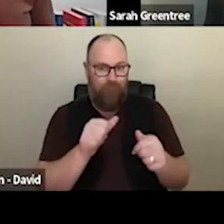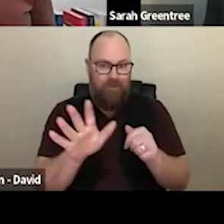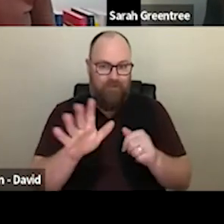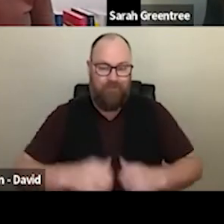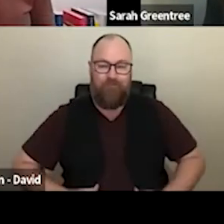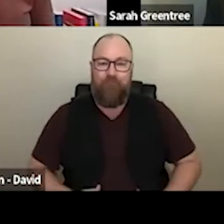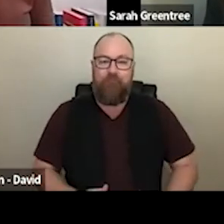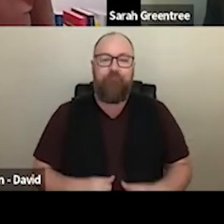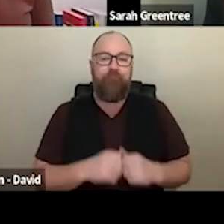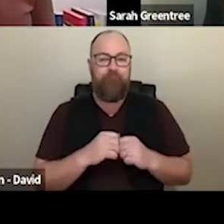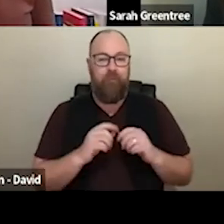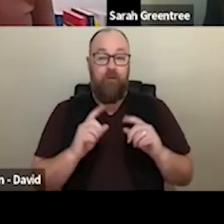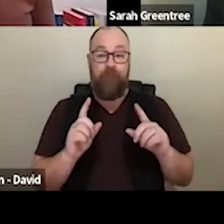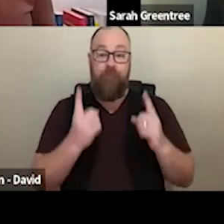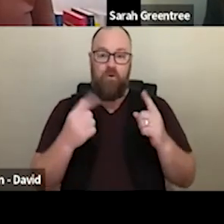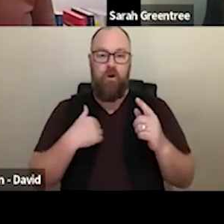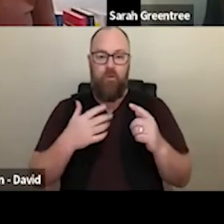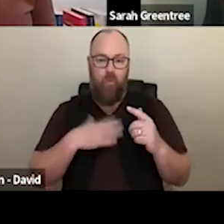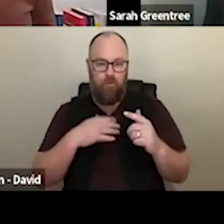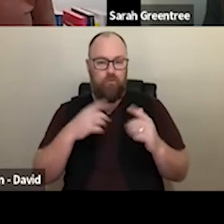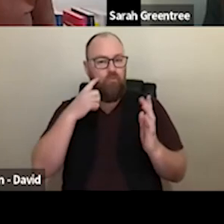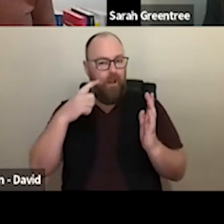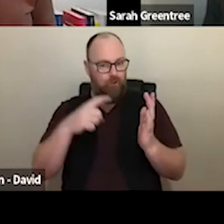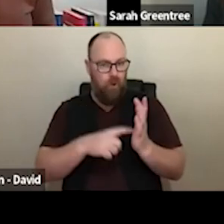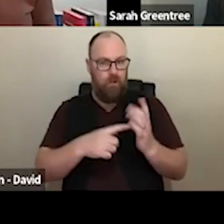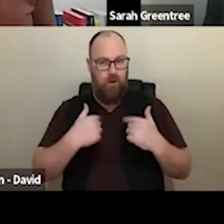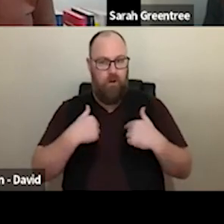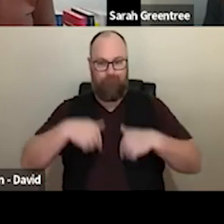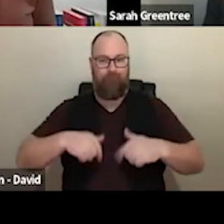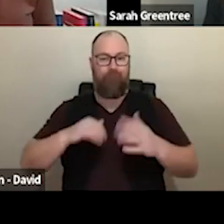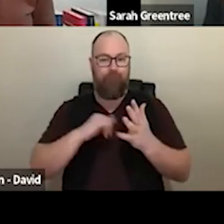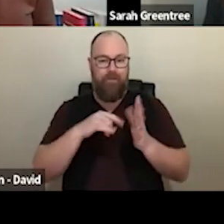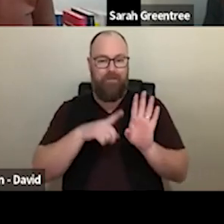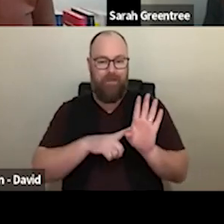a few people joining us online, which is terrific. First, I would like to acknowledge, here in Sydney, the offices of the Australia Council, first of all, I would just like to acknowledge that here in Sydney, at the offices of the